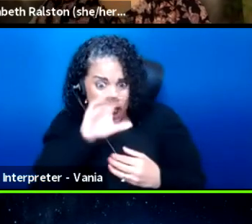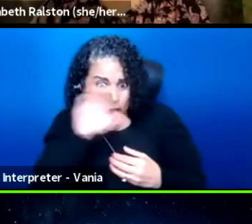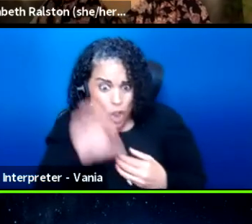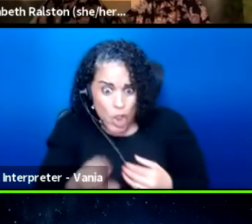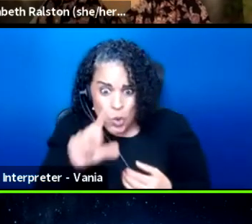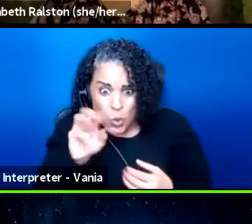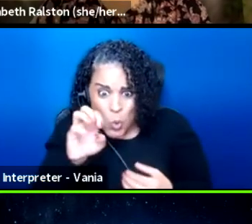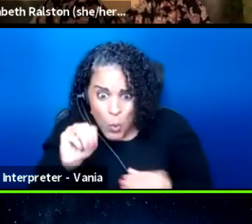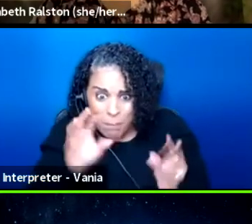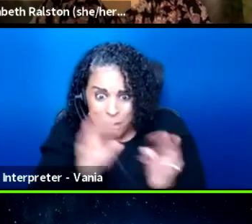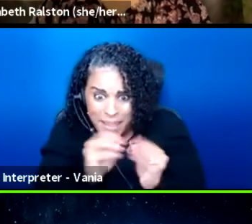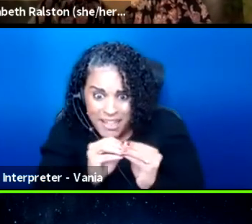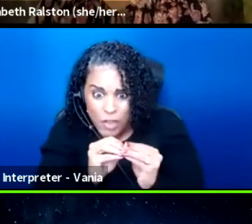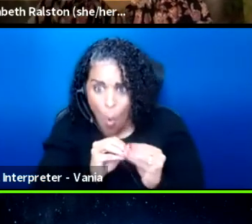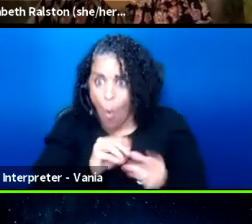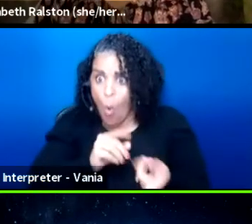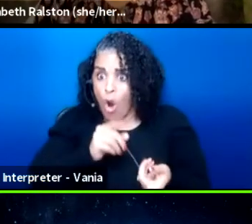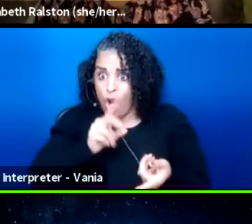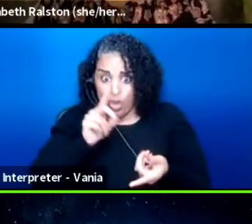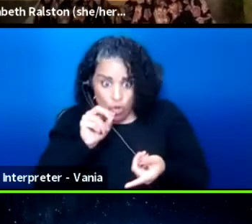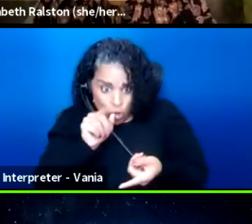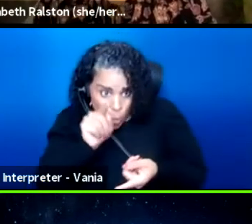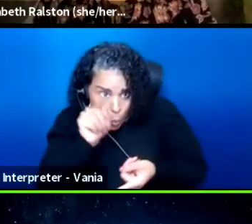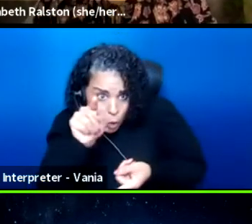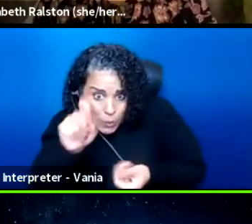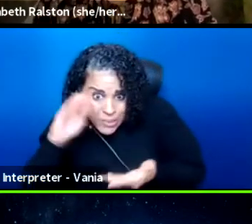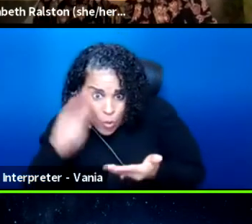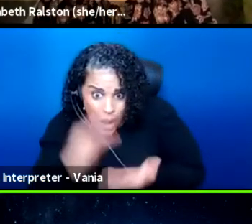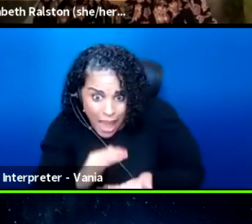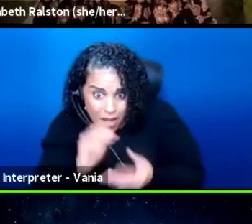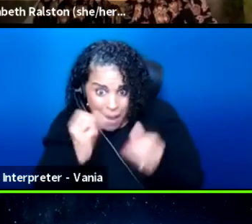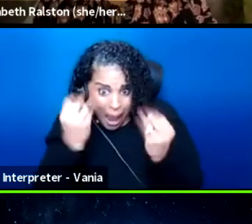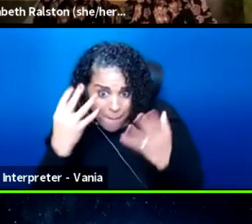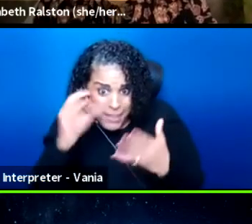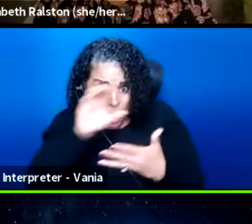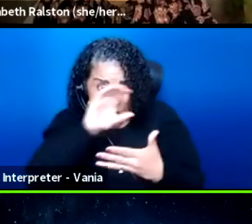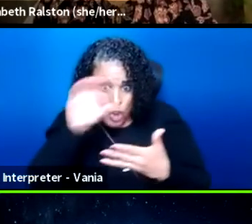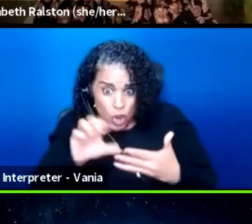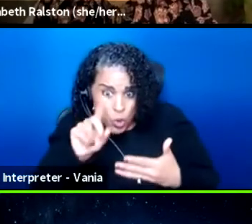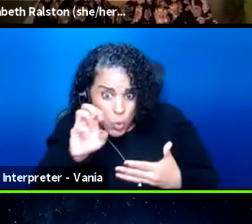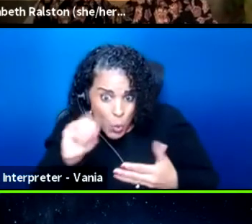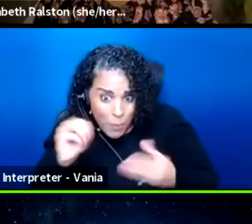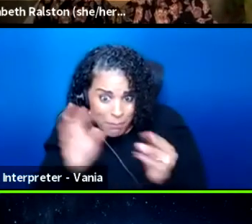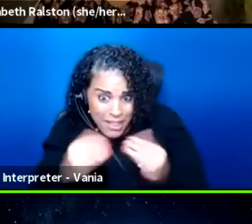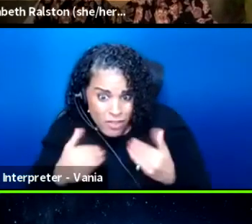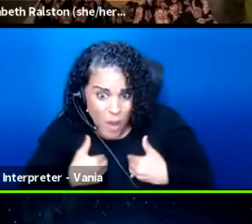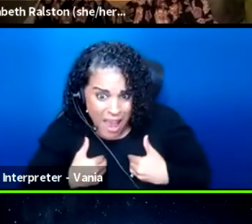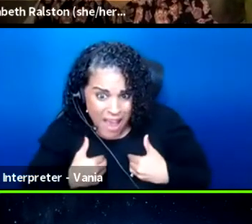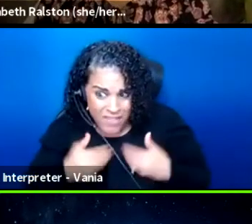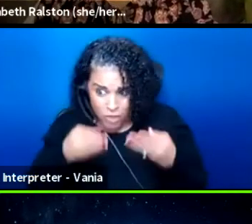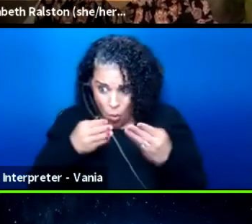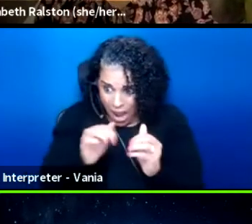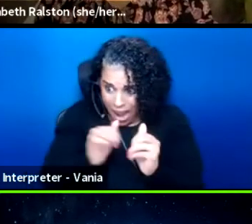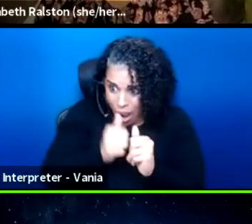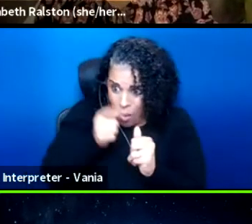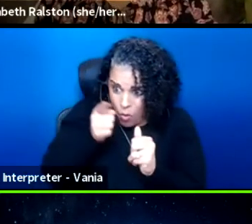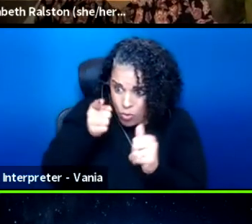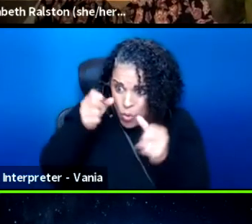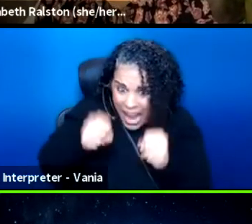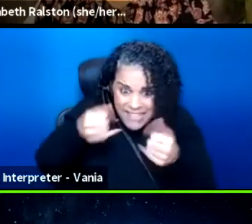Or do you need to cut down the number of Zoom meetings we have, like, you know, is there a way for you to still get the work done